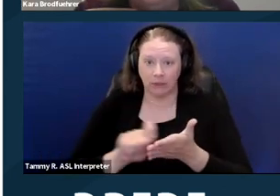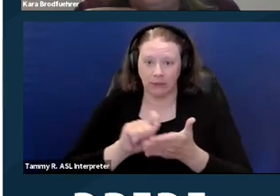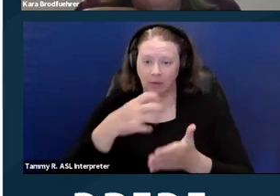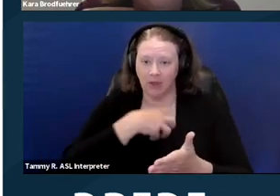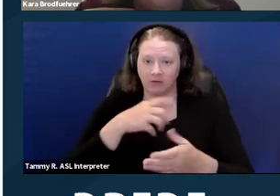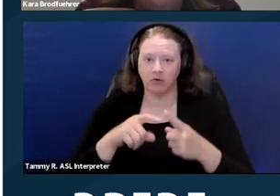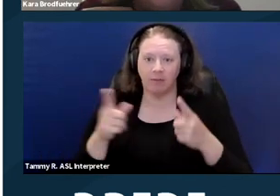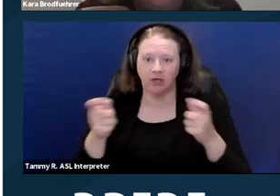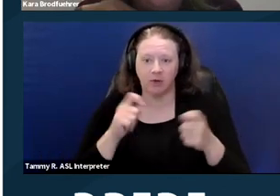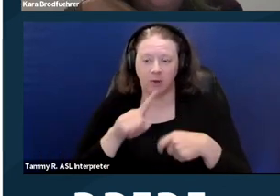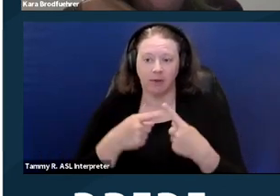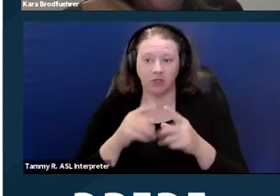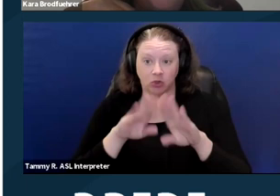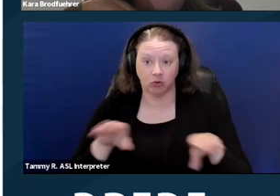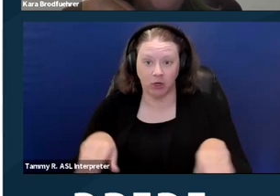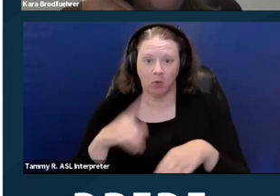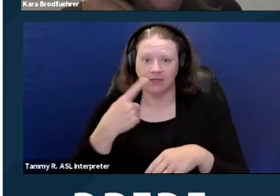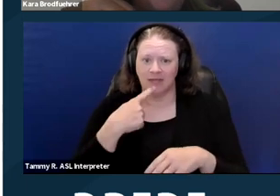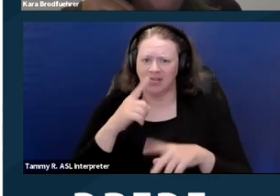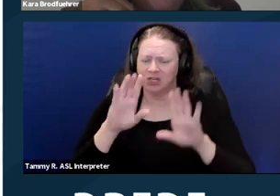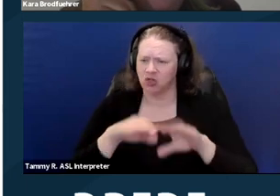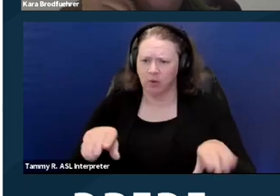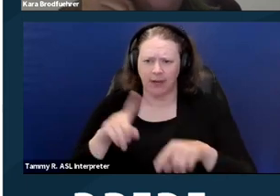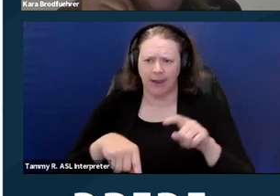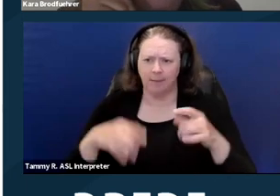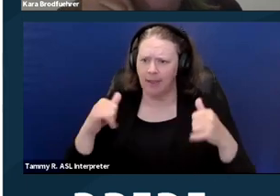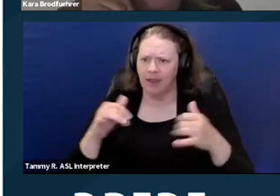in the common areas. The other said kids are not permitted